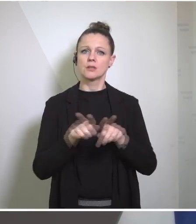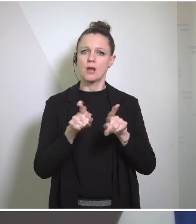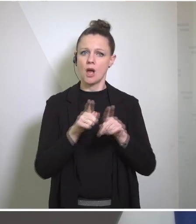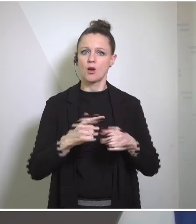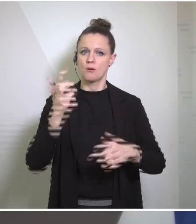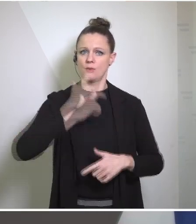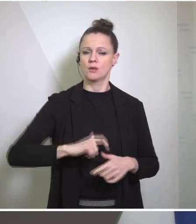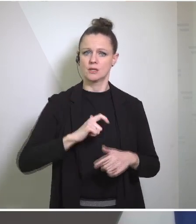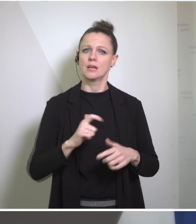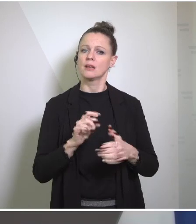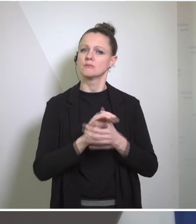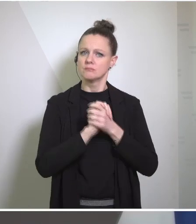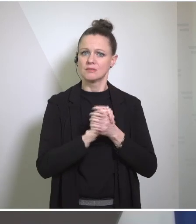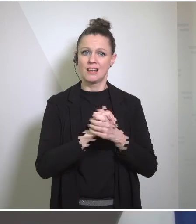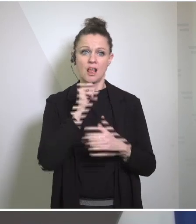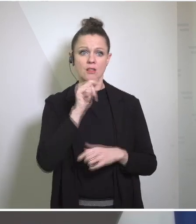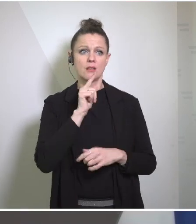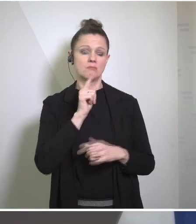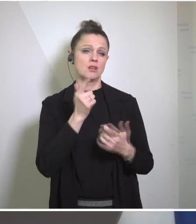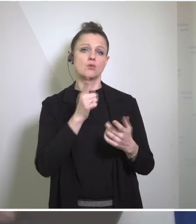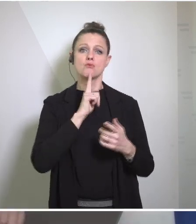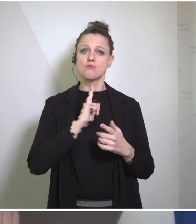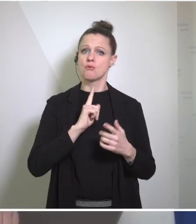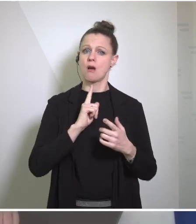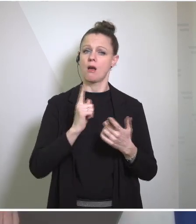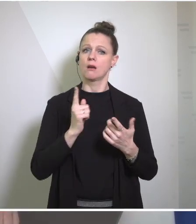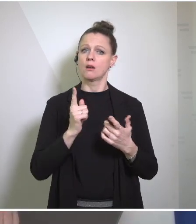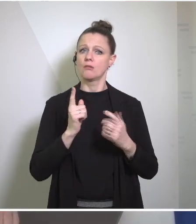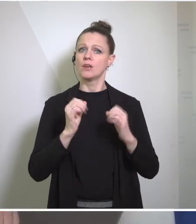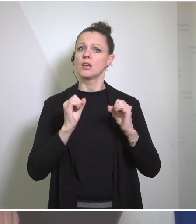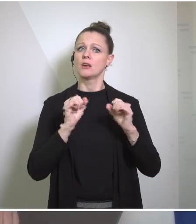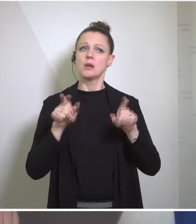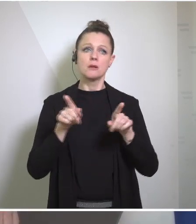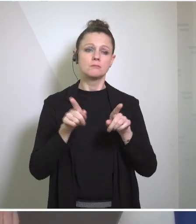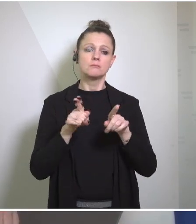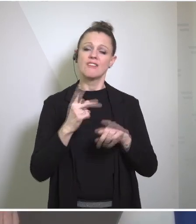based on common interest. It is more based even on common values and our common commitment to the